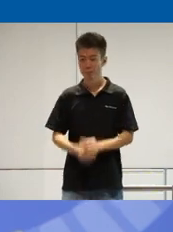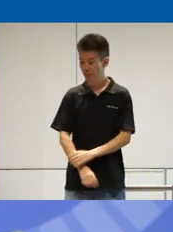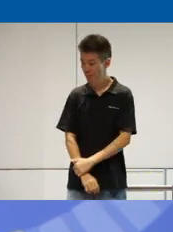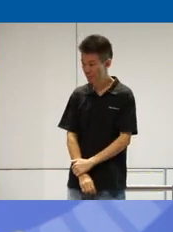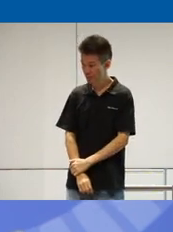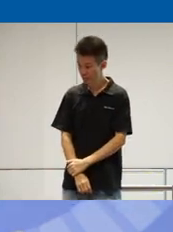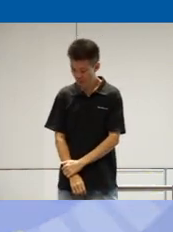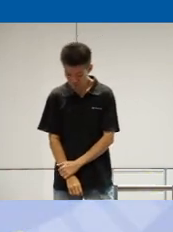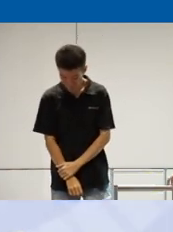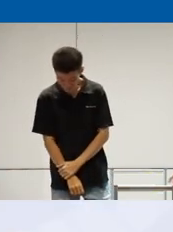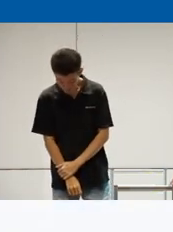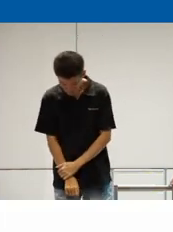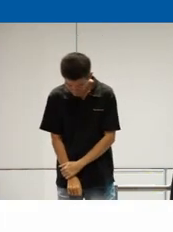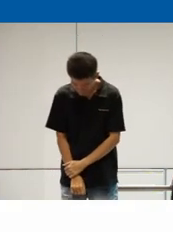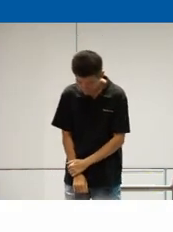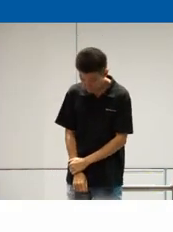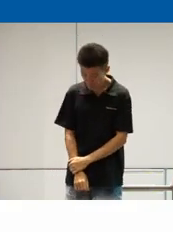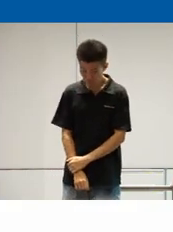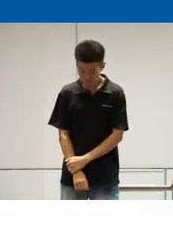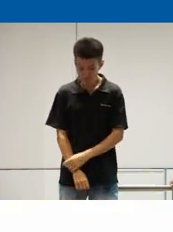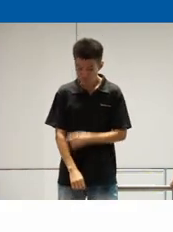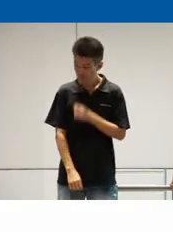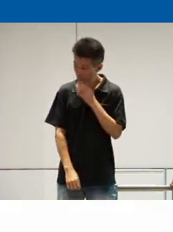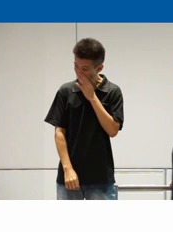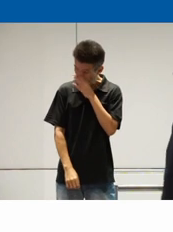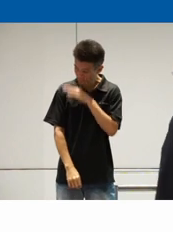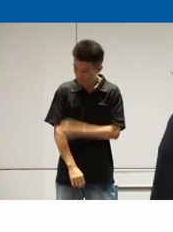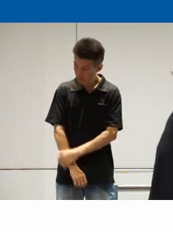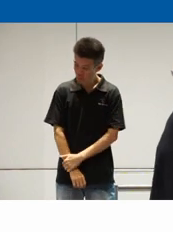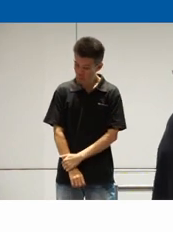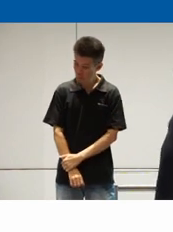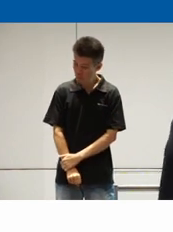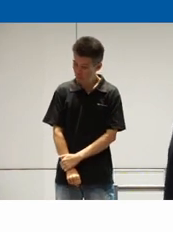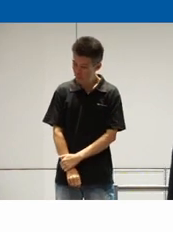this is how blind people can play Pokémon in the older generation of Pokémon games the player can